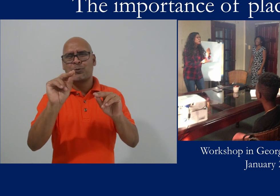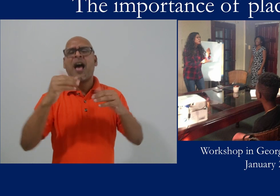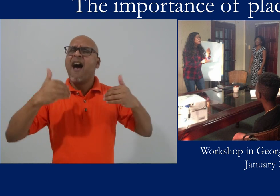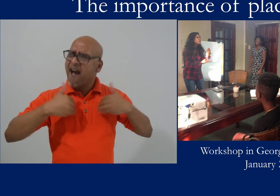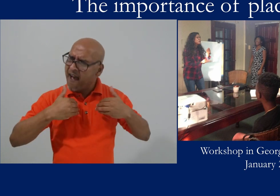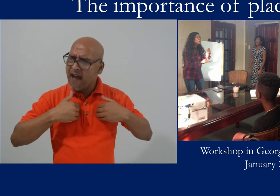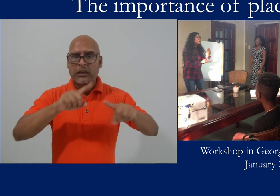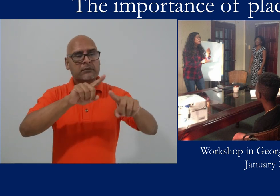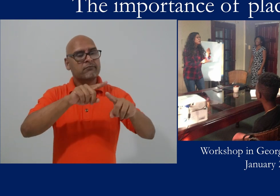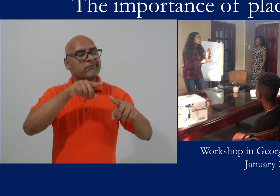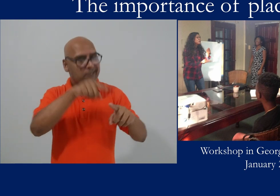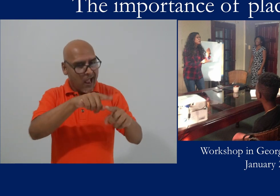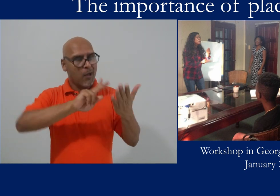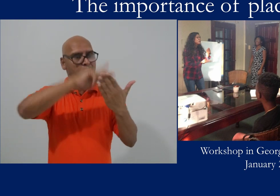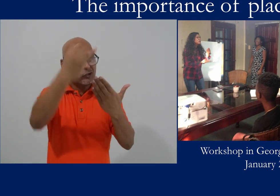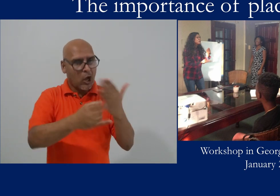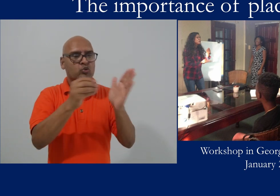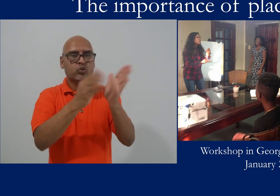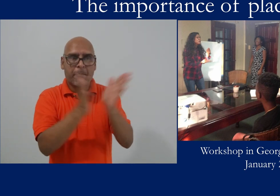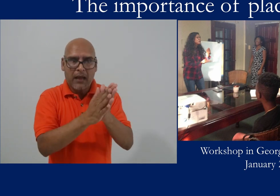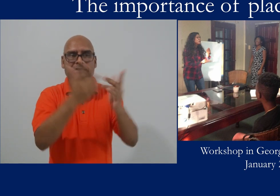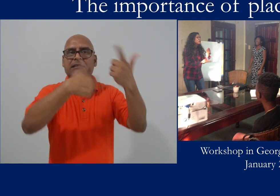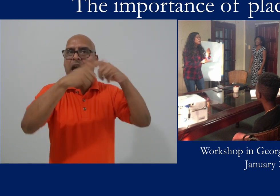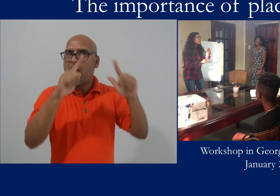We're not only involved in sign language documentation work.